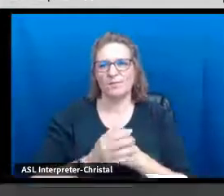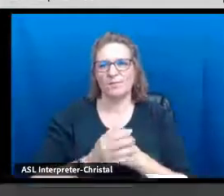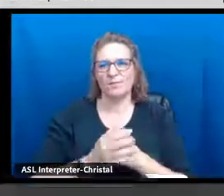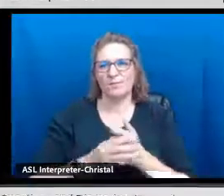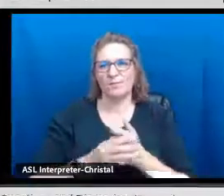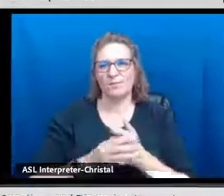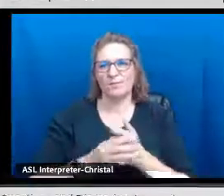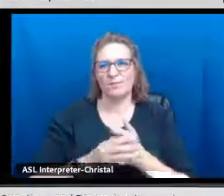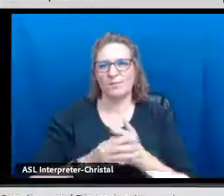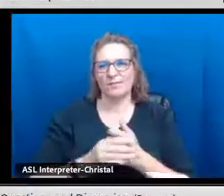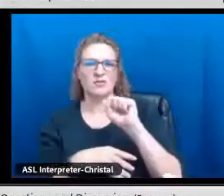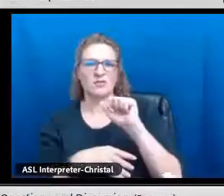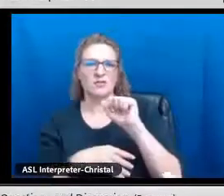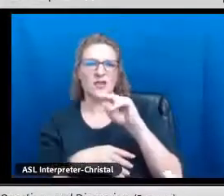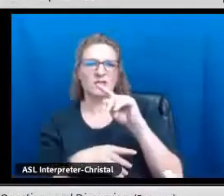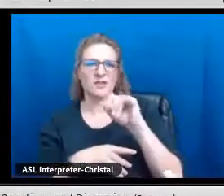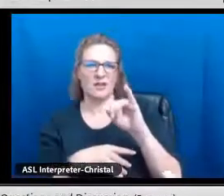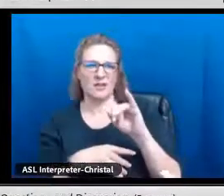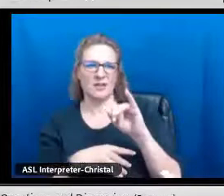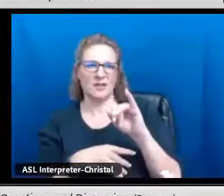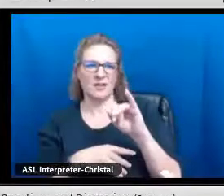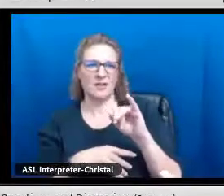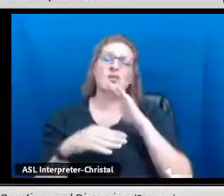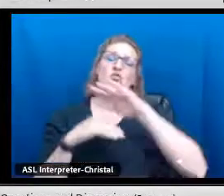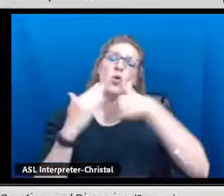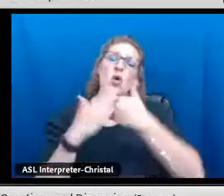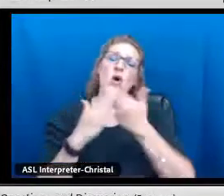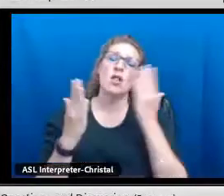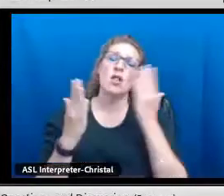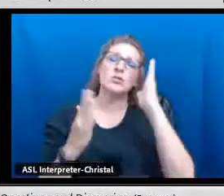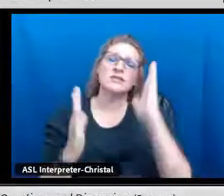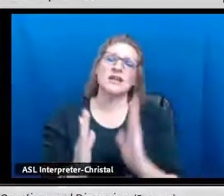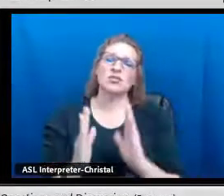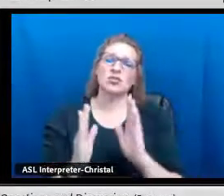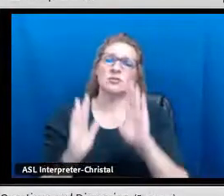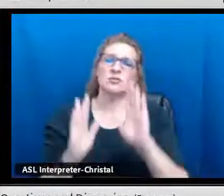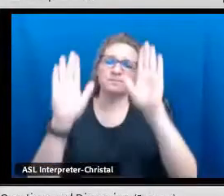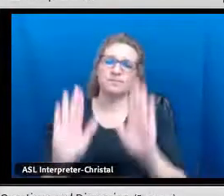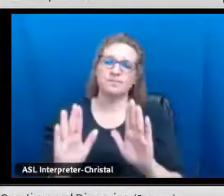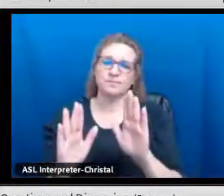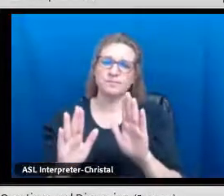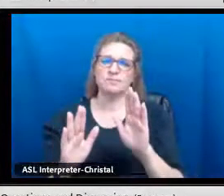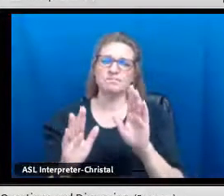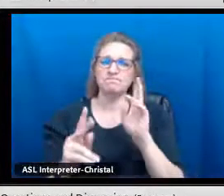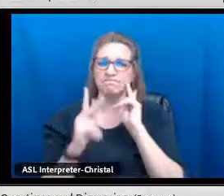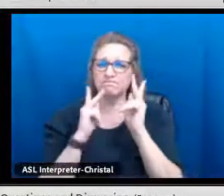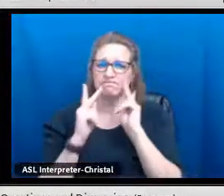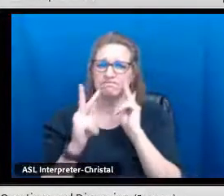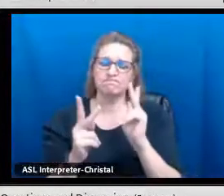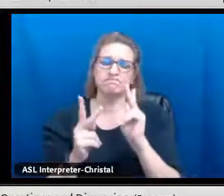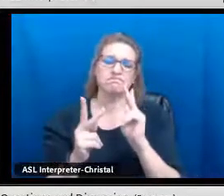New Mexico. So thank you. Thank you, Santi, and thank you to all our presenters.